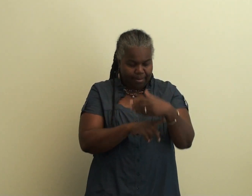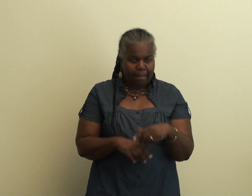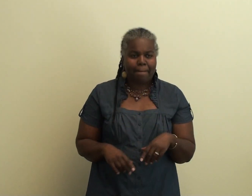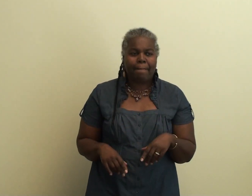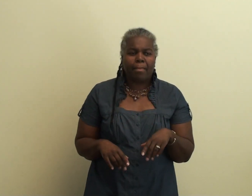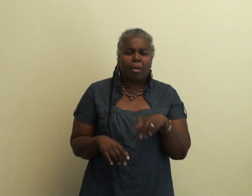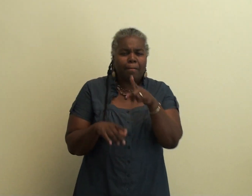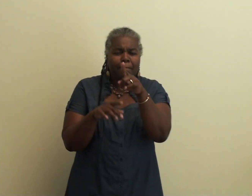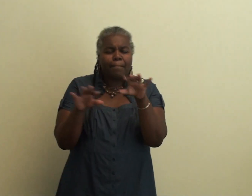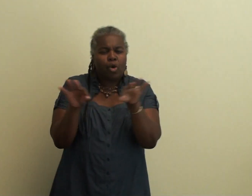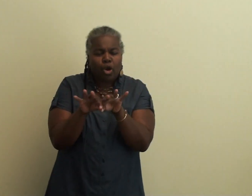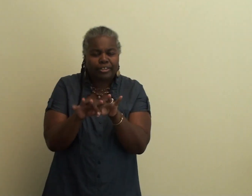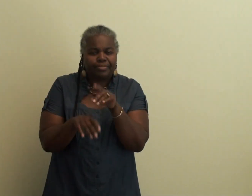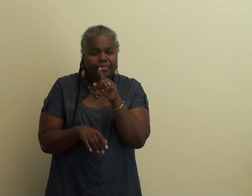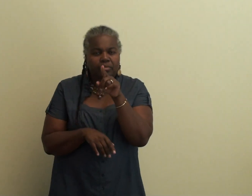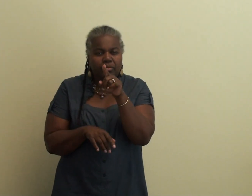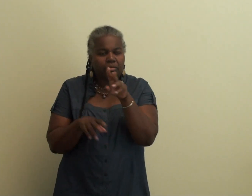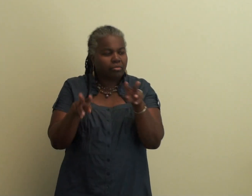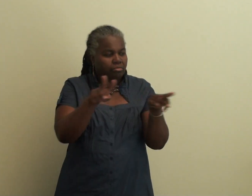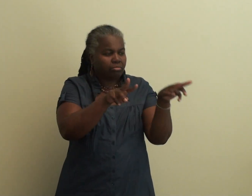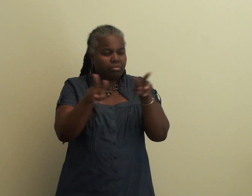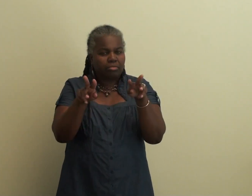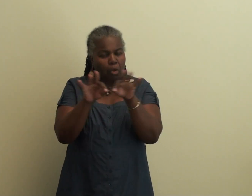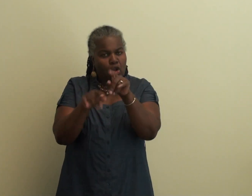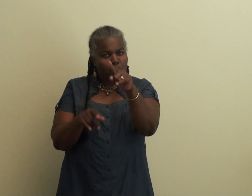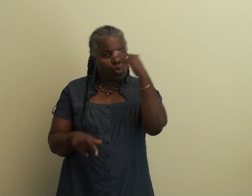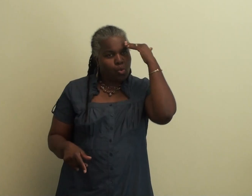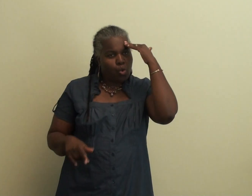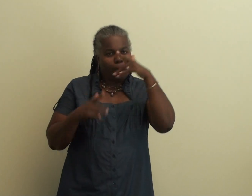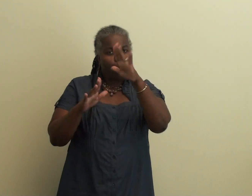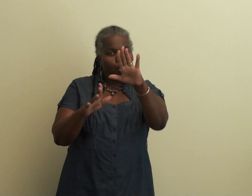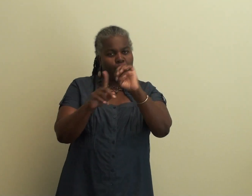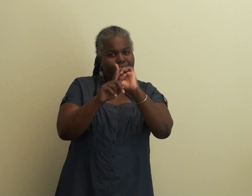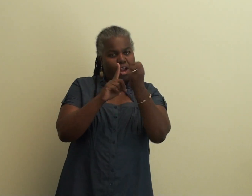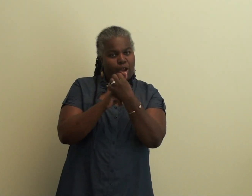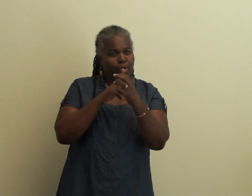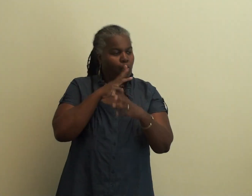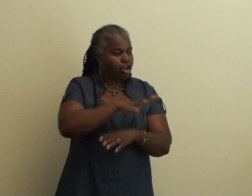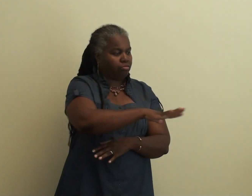There are also warning flags that are posted at beaches that can let you know what the